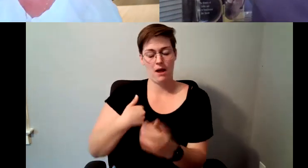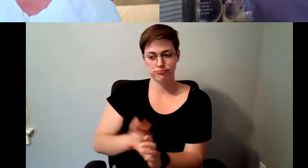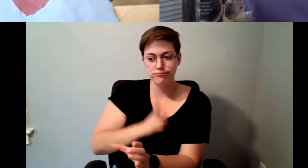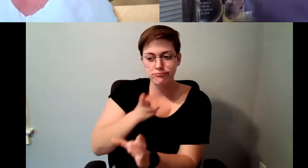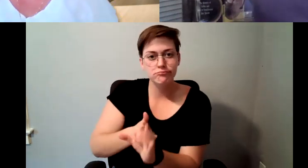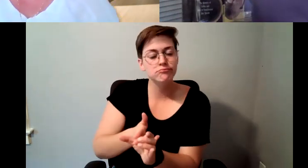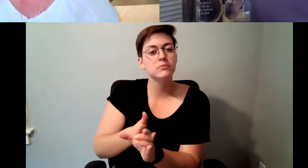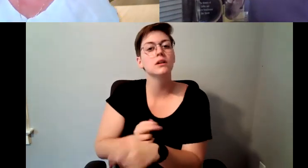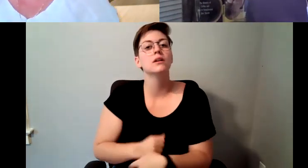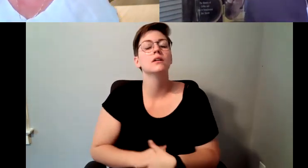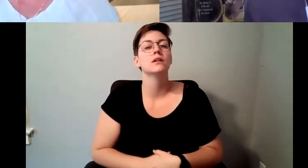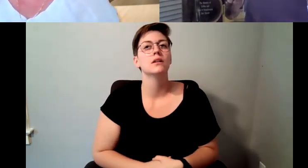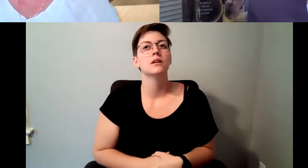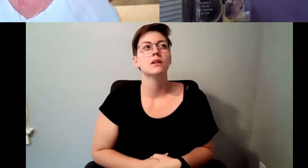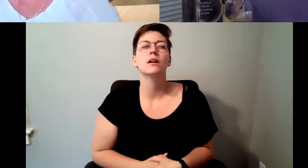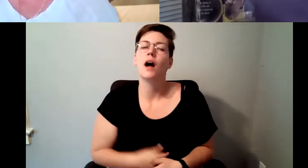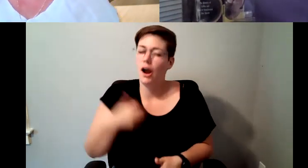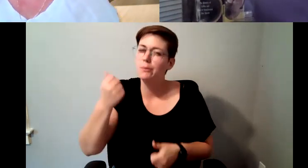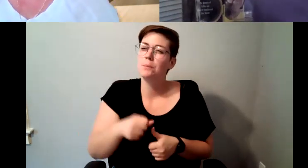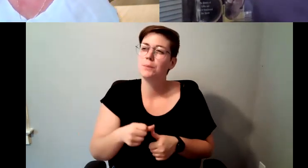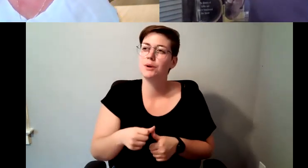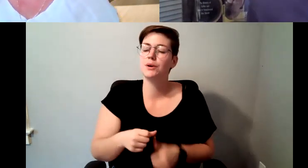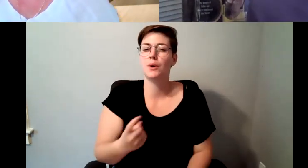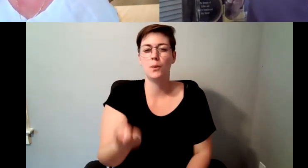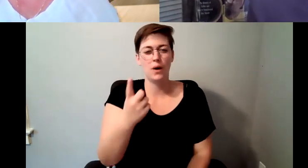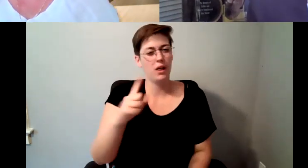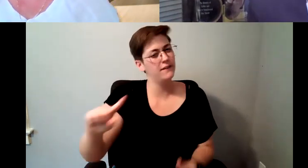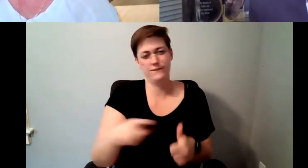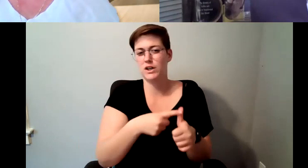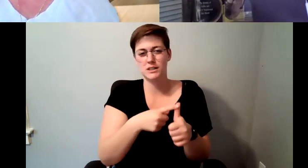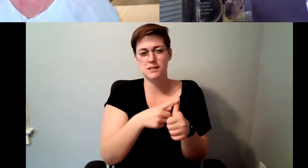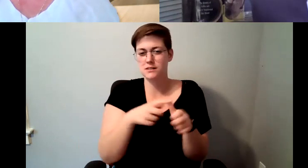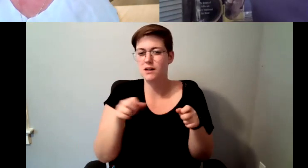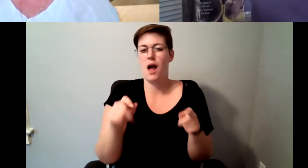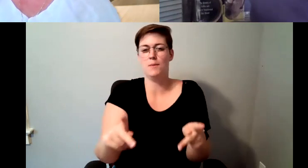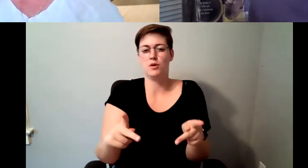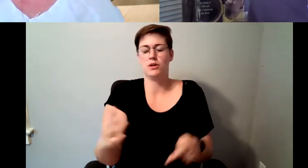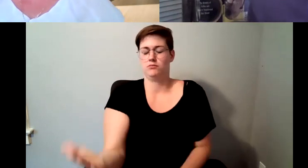D. Major Cohen: Things that I was given as an opportunity was here in the United States